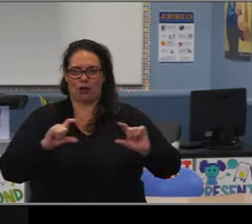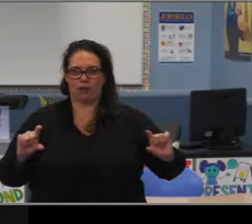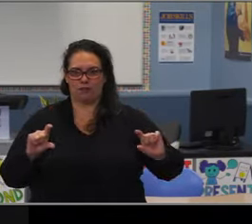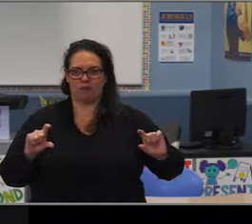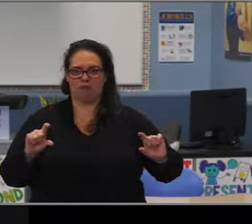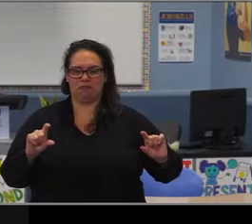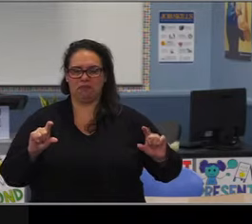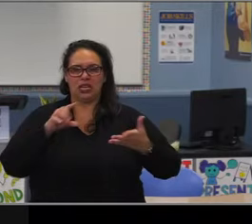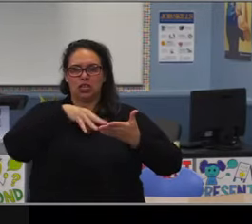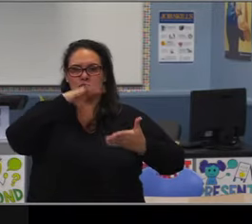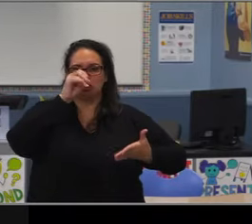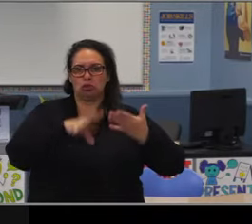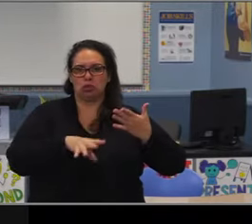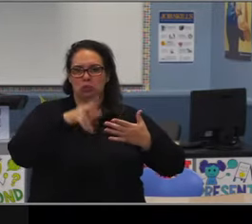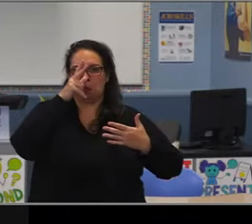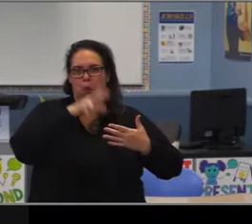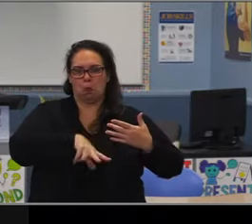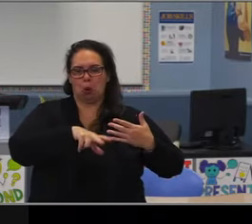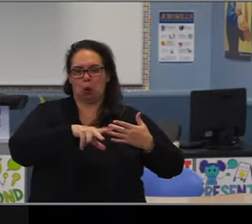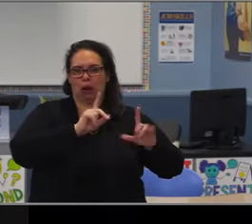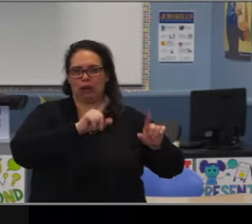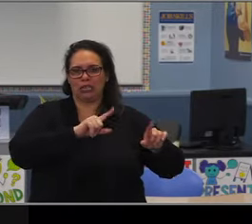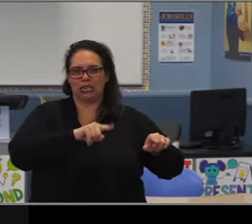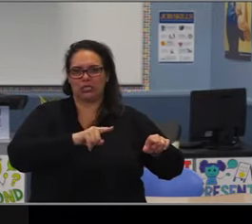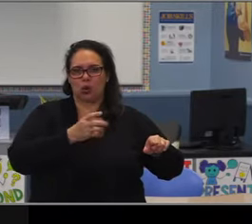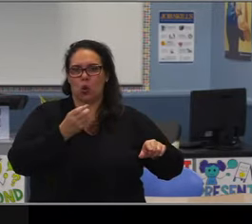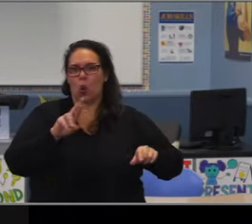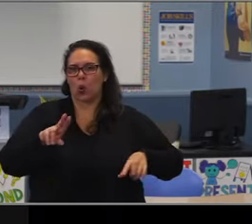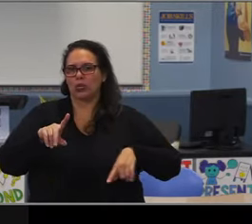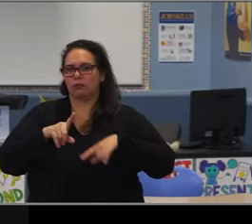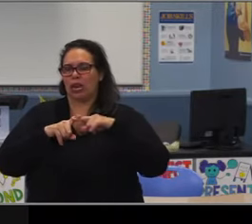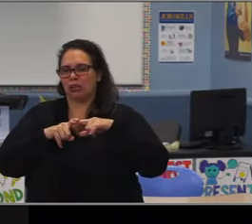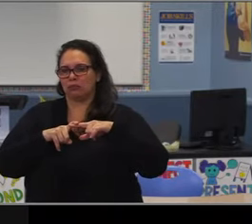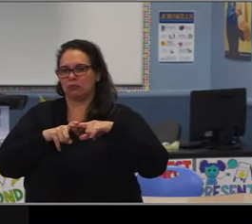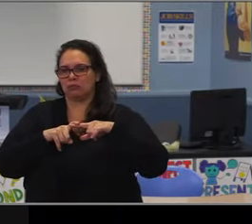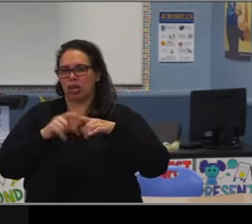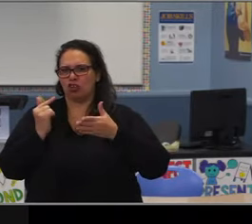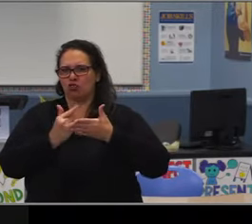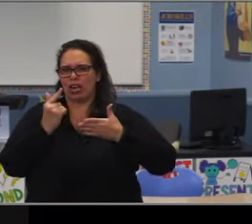as opposed to a one-time high stakes test. Yeah, that's good to keep note of.